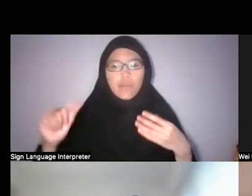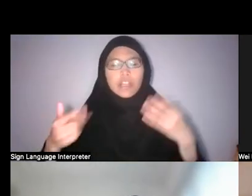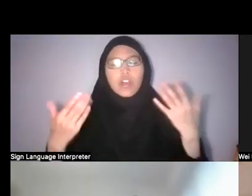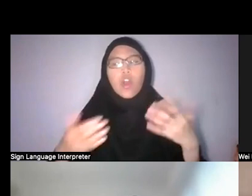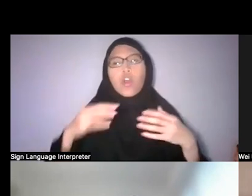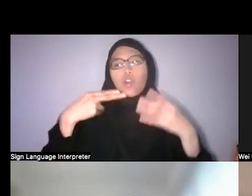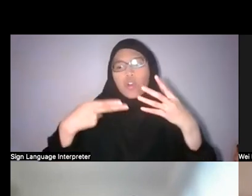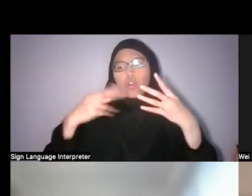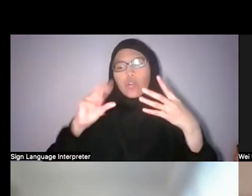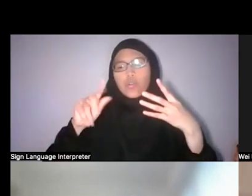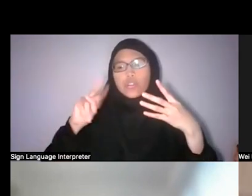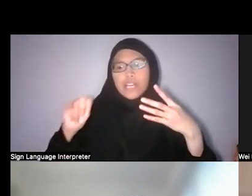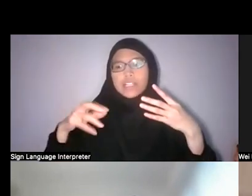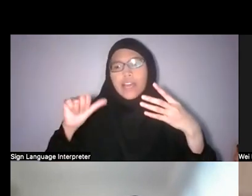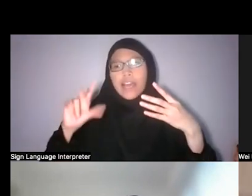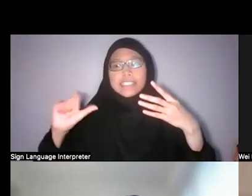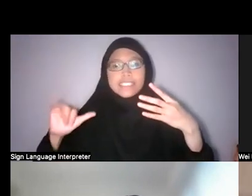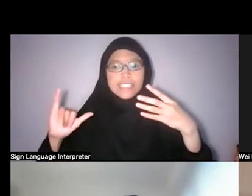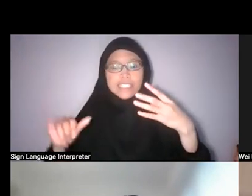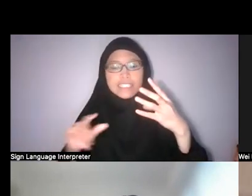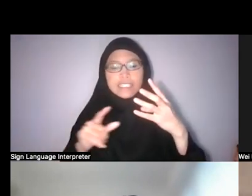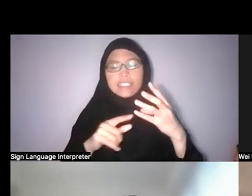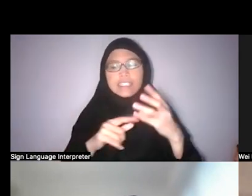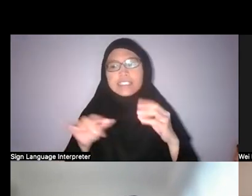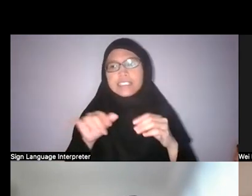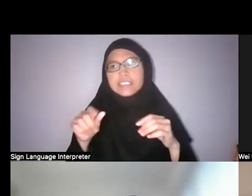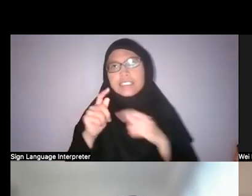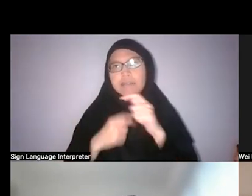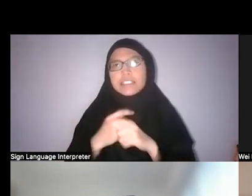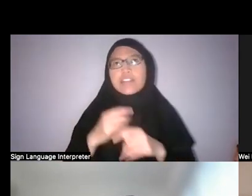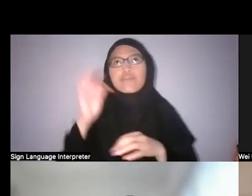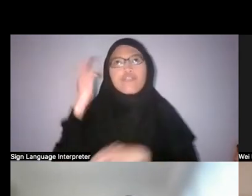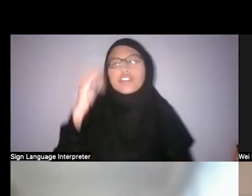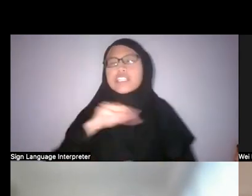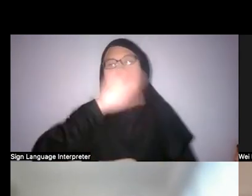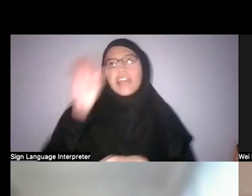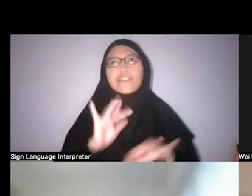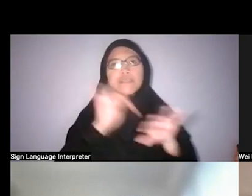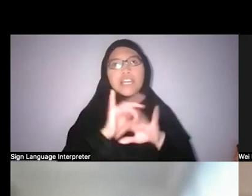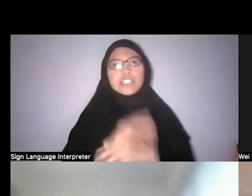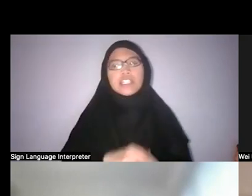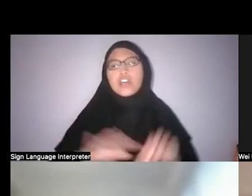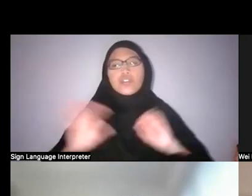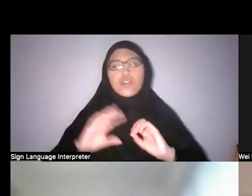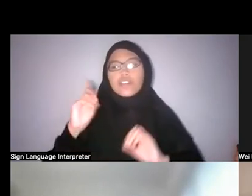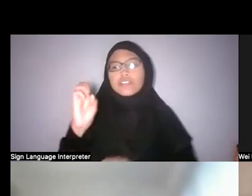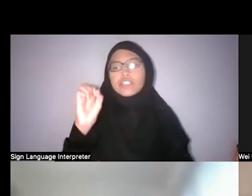Hutan perawan and hutan asli are basically forests that have never been touched, there’s no deforestation that ever occurred there.